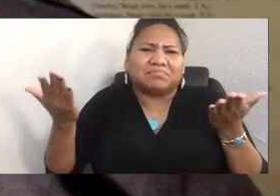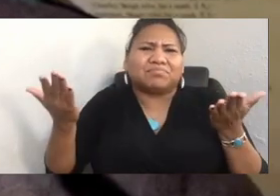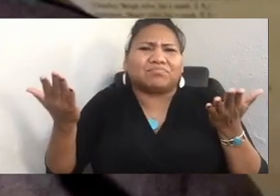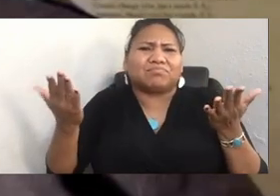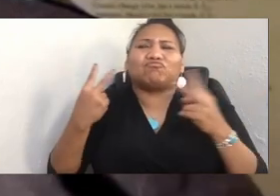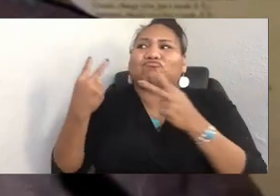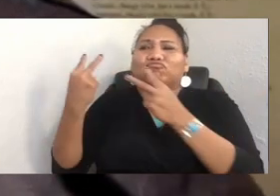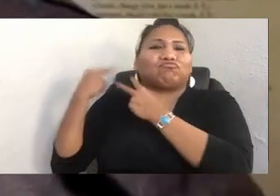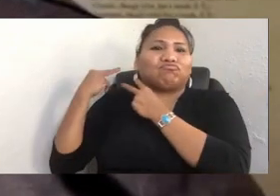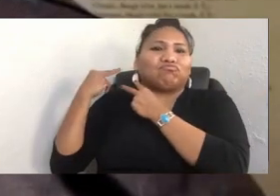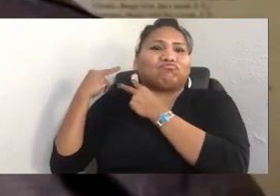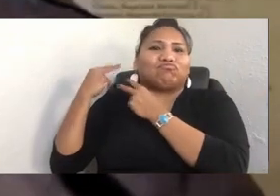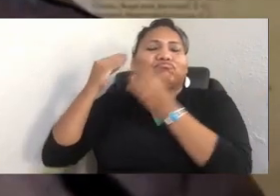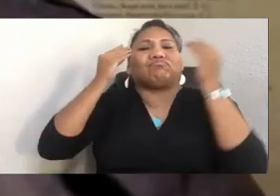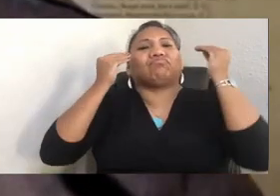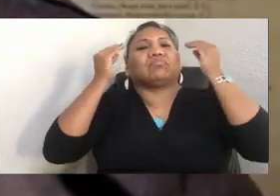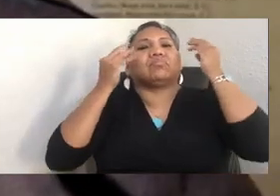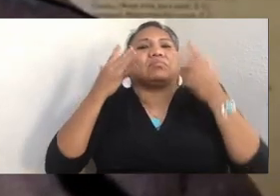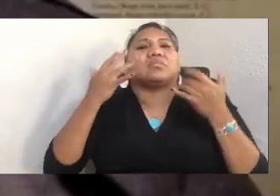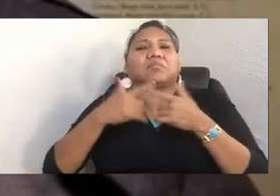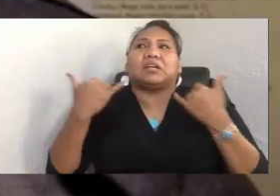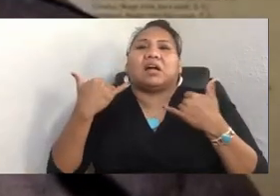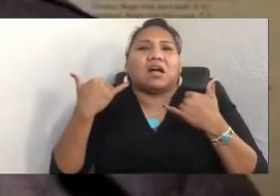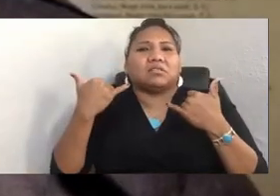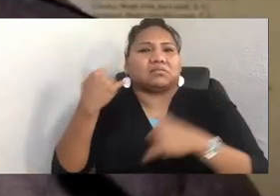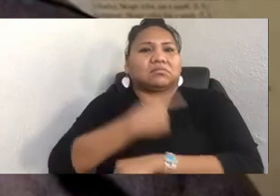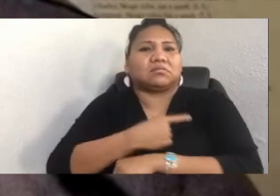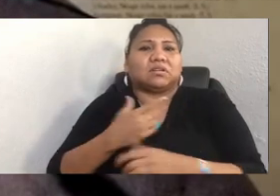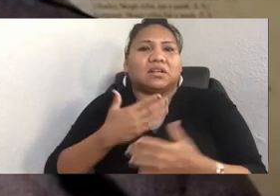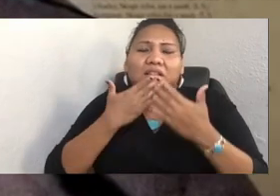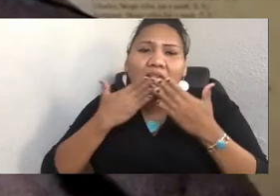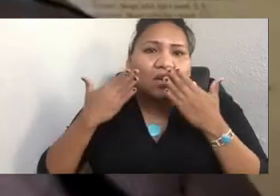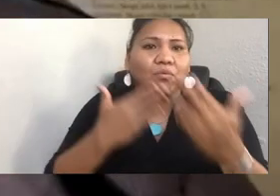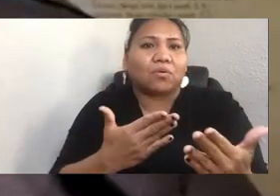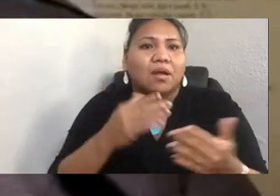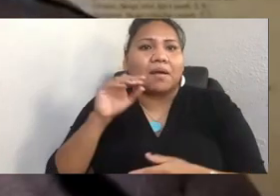and we just thank you, Matika, for bringing that all forward.